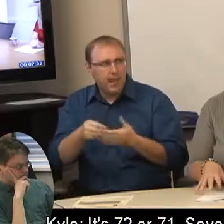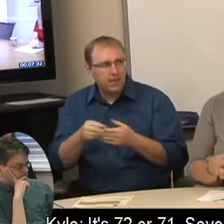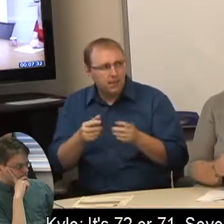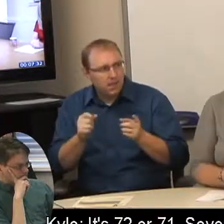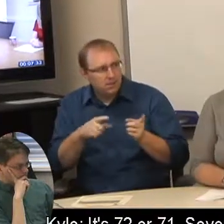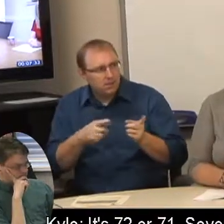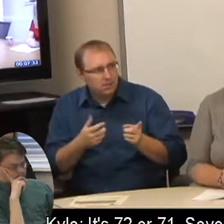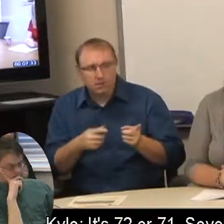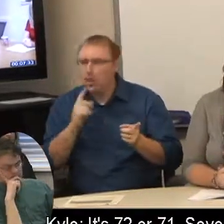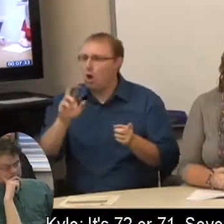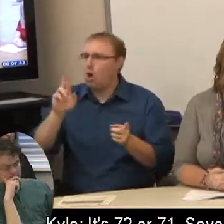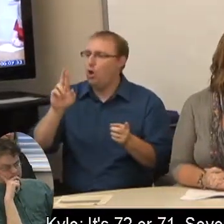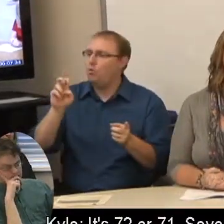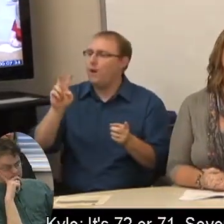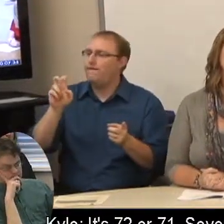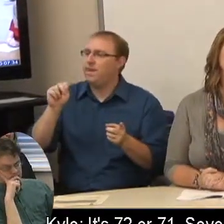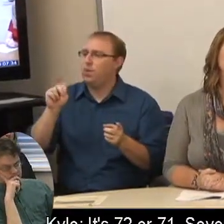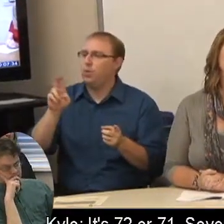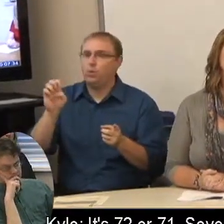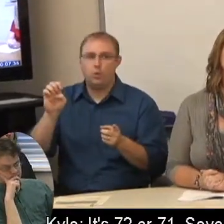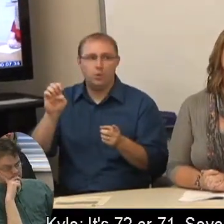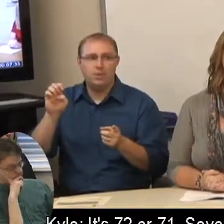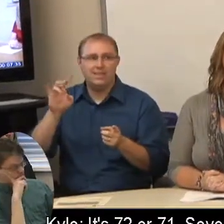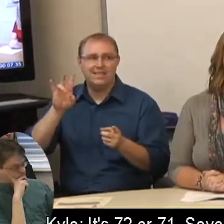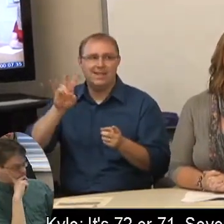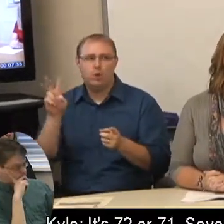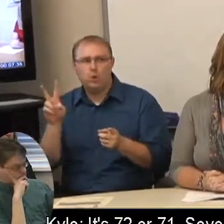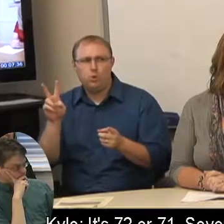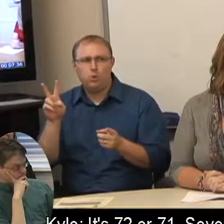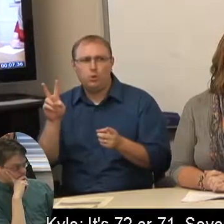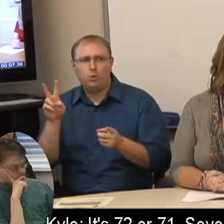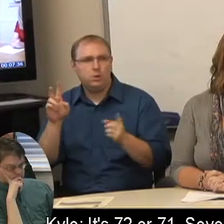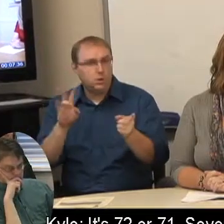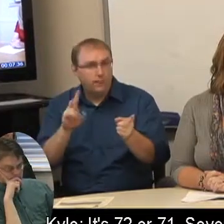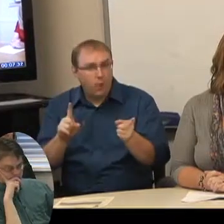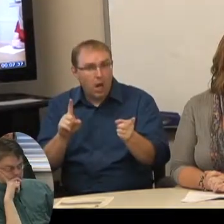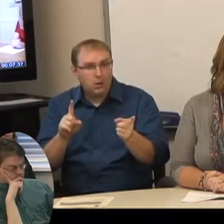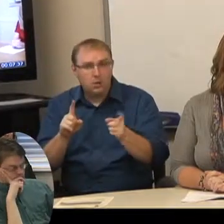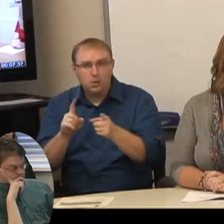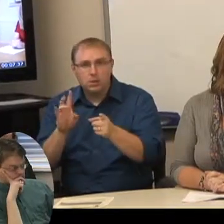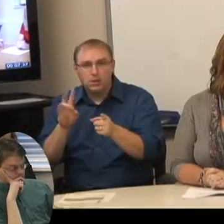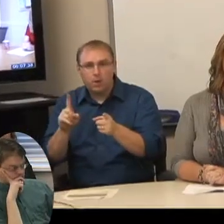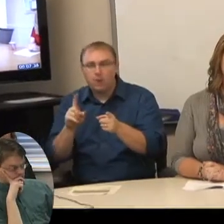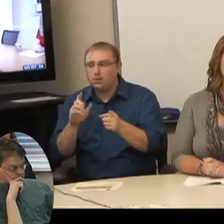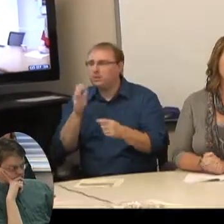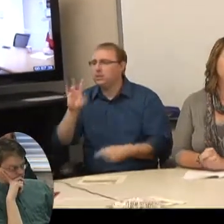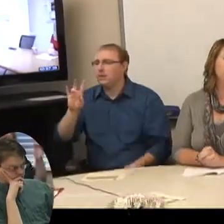Kyle: It's 72 or 71. Seventy one.